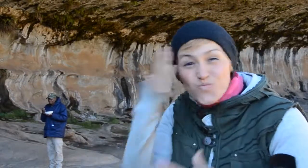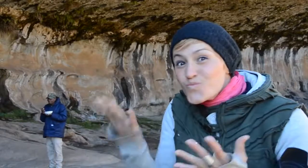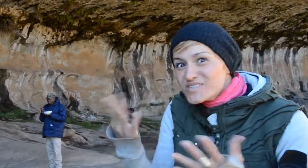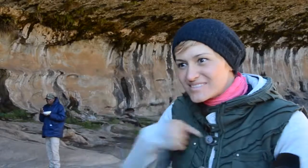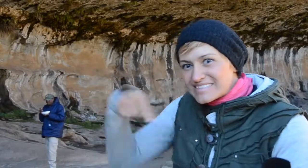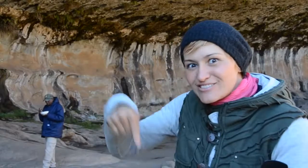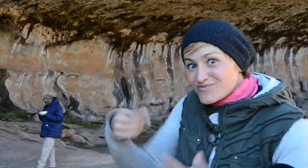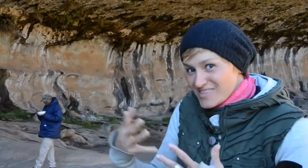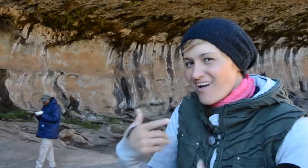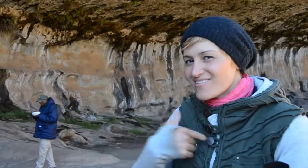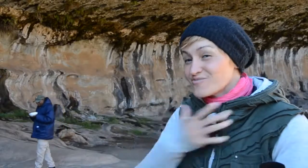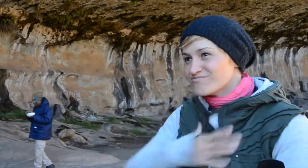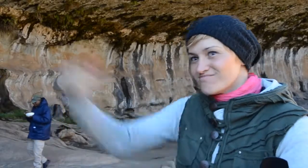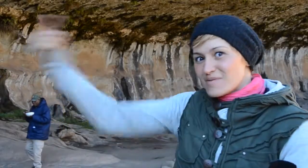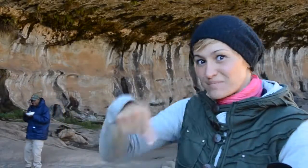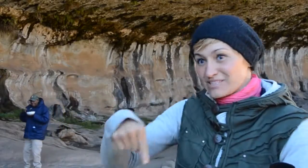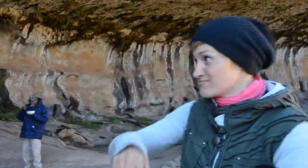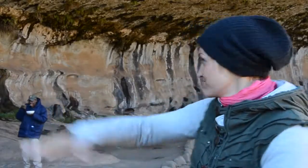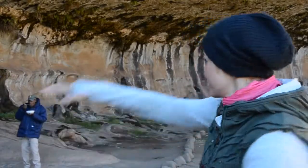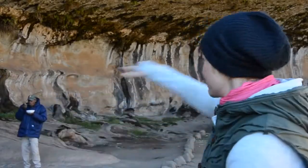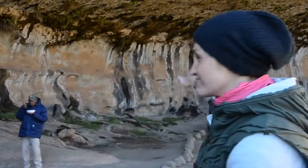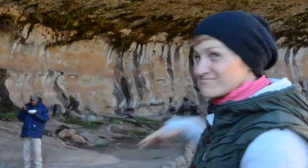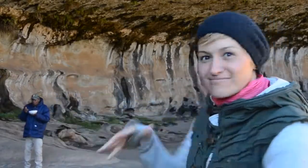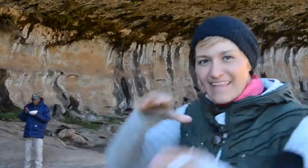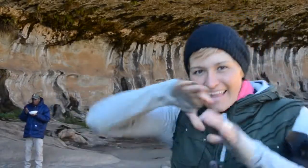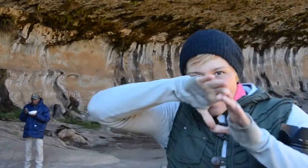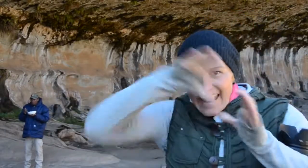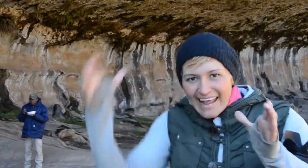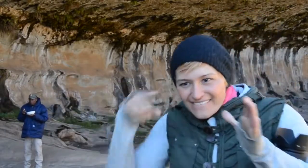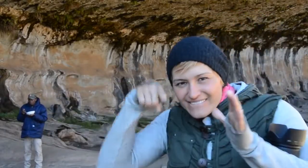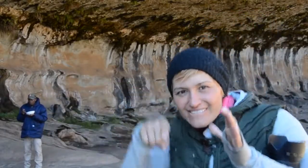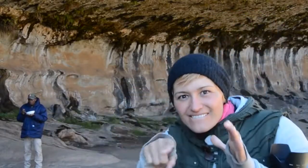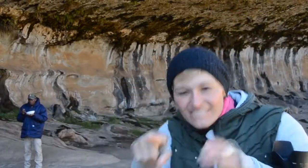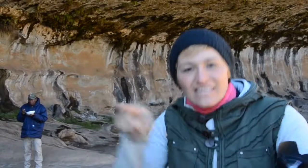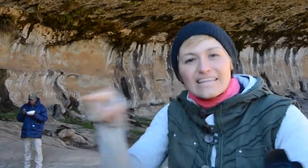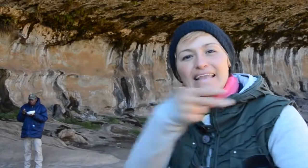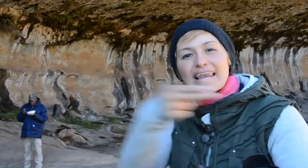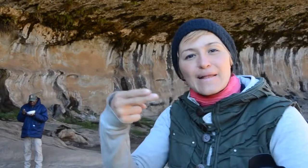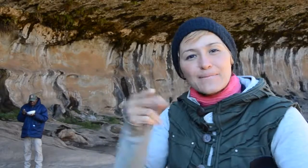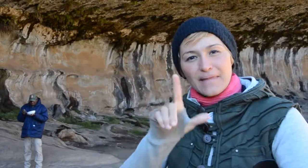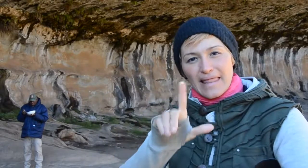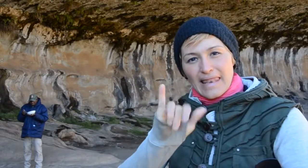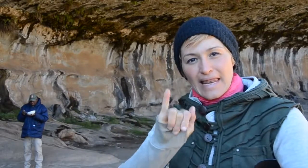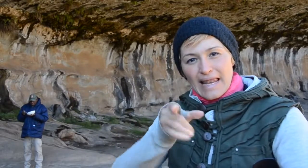Did that pique your curiosity? I wanted to come here to this cave